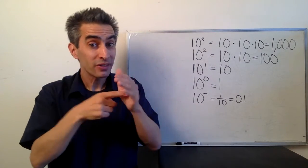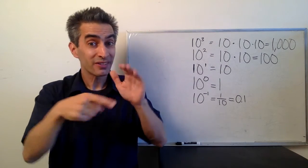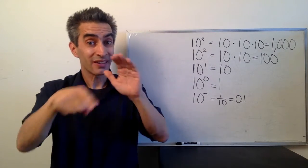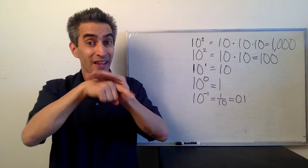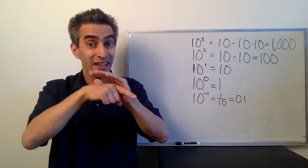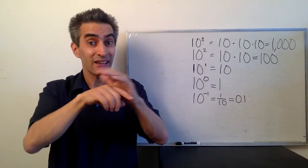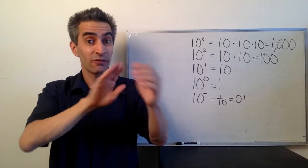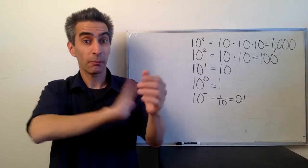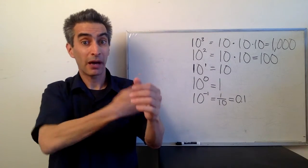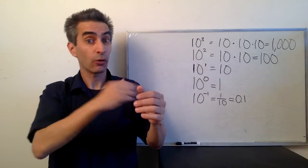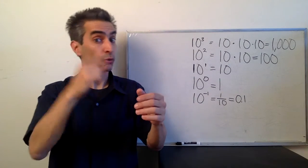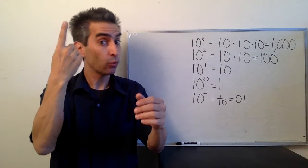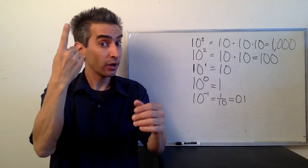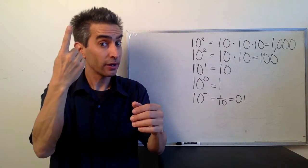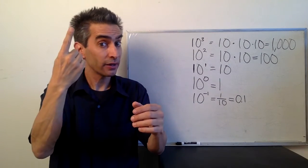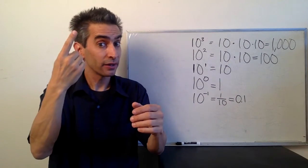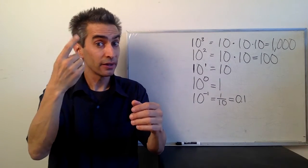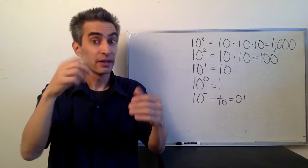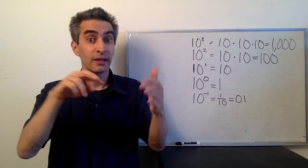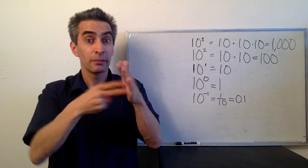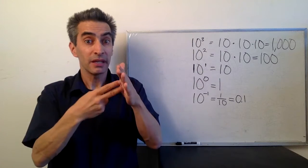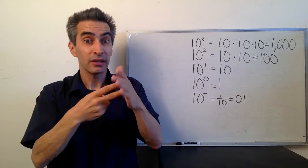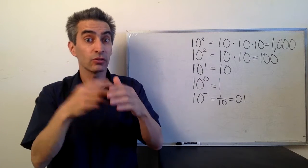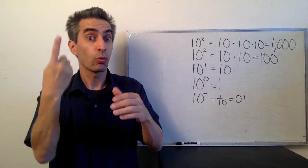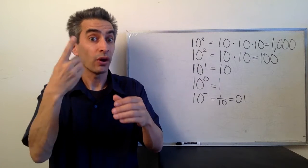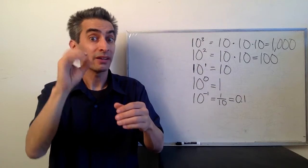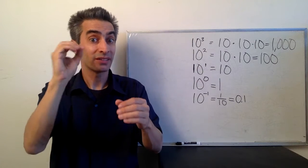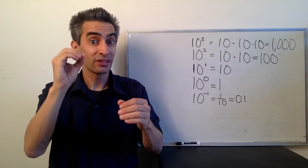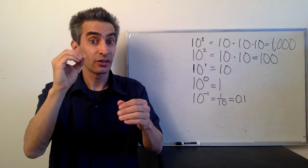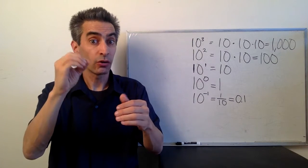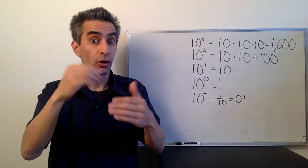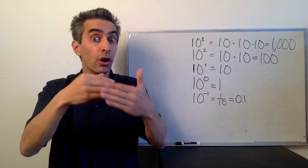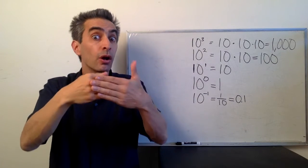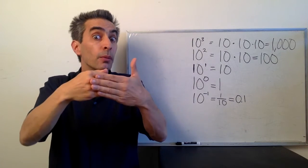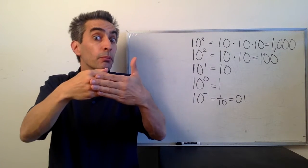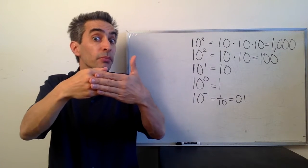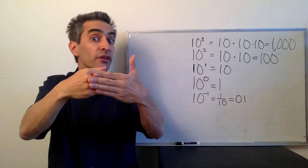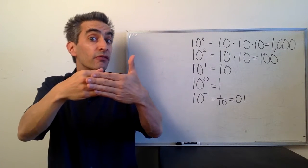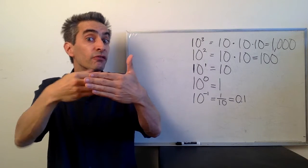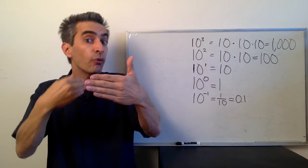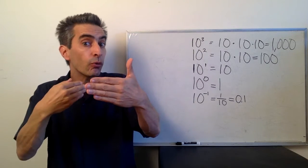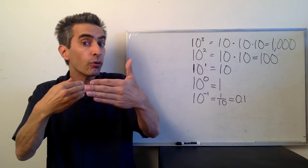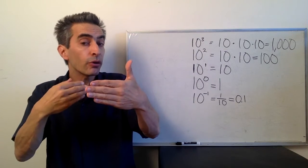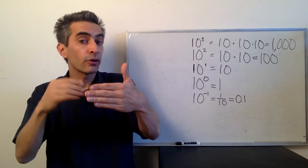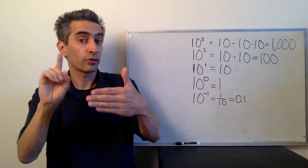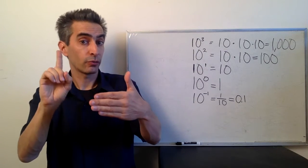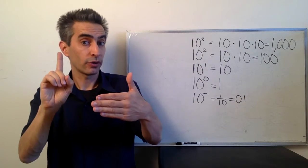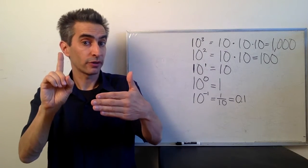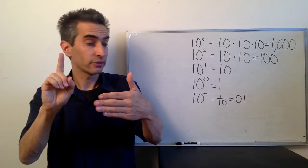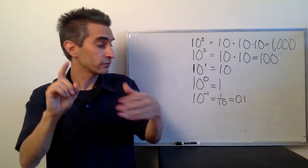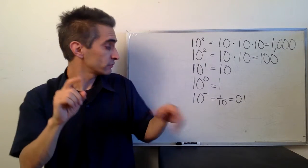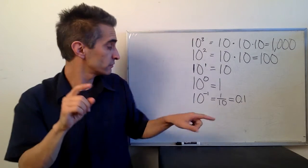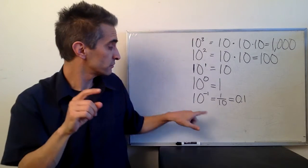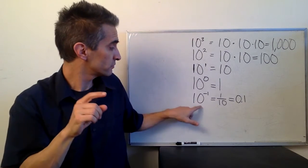Notice that the negative power 1 means that there's one zero before the 1.